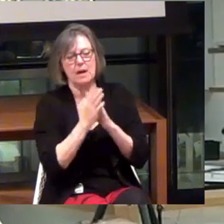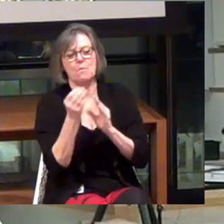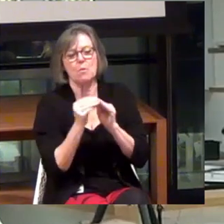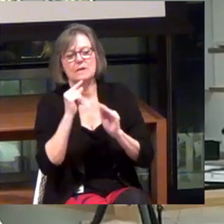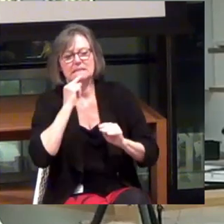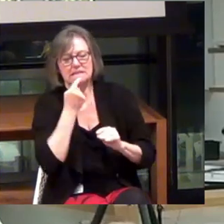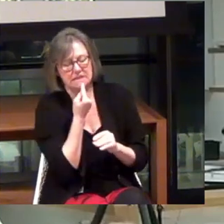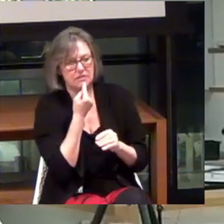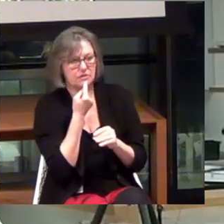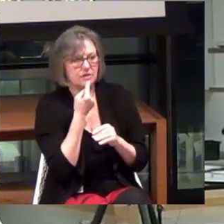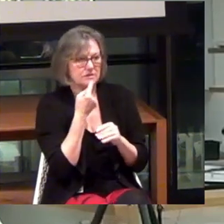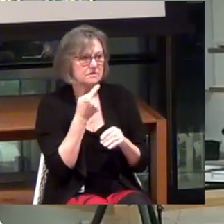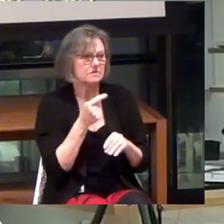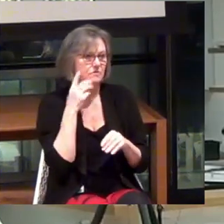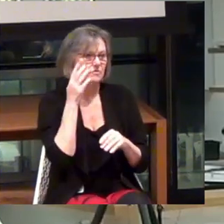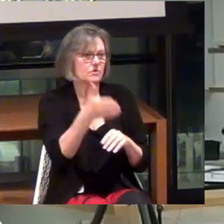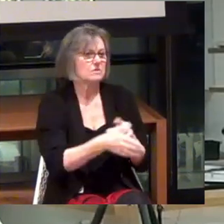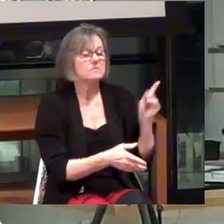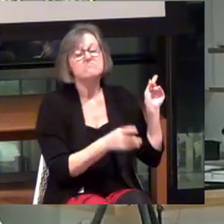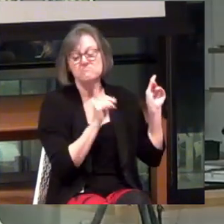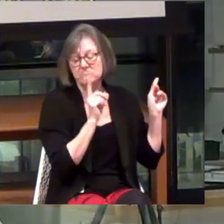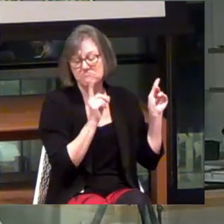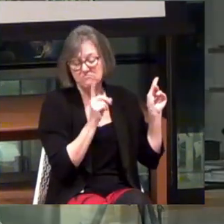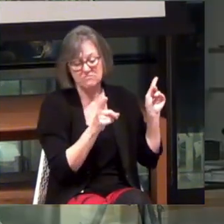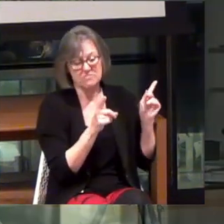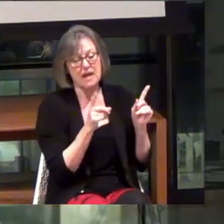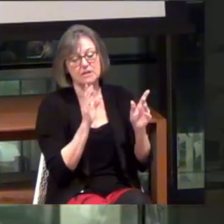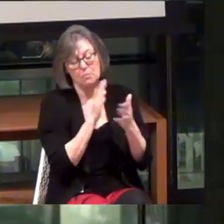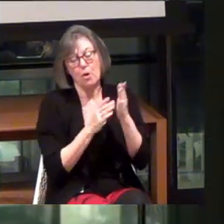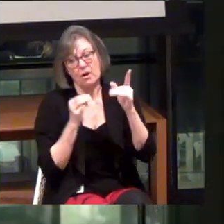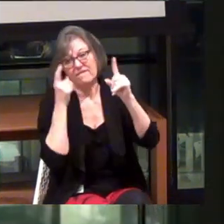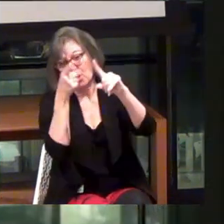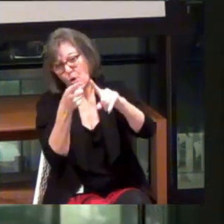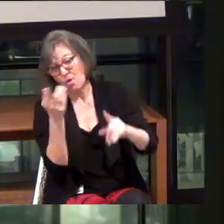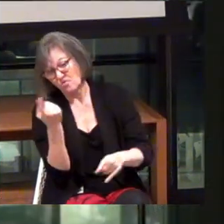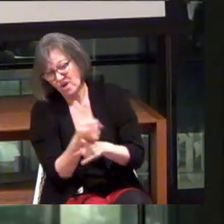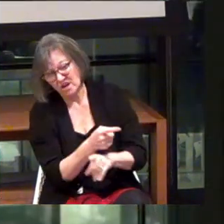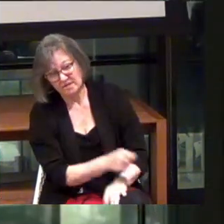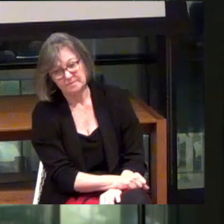So really well done for that. Awesome. Thank you.